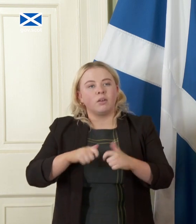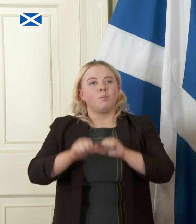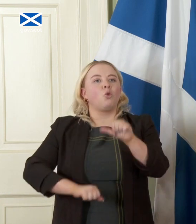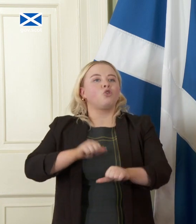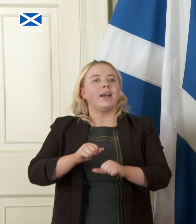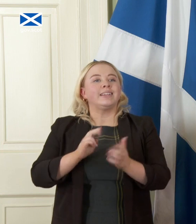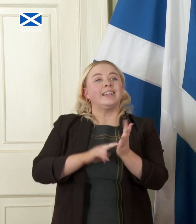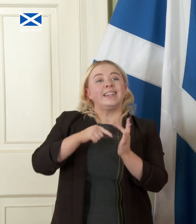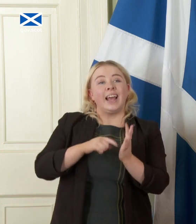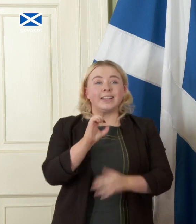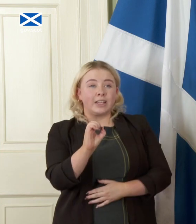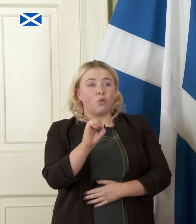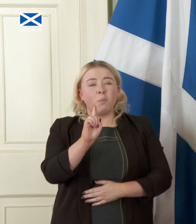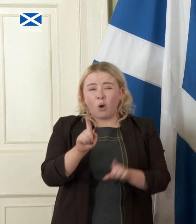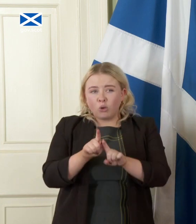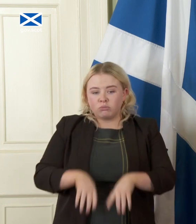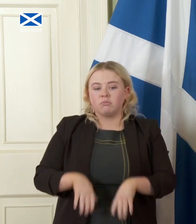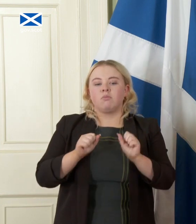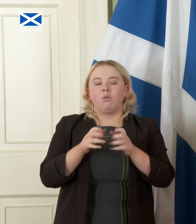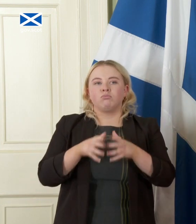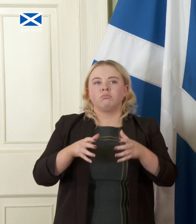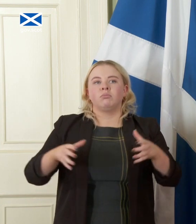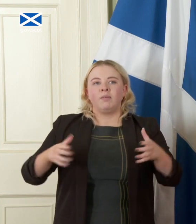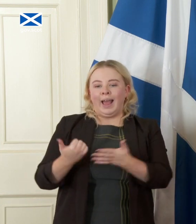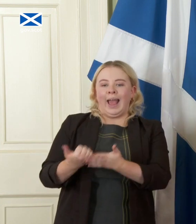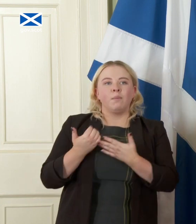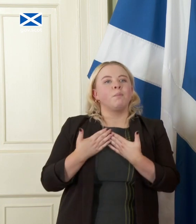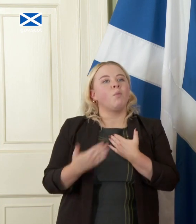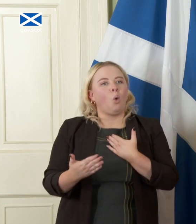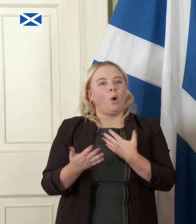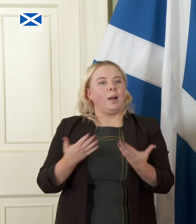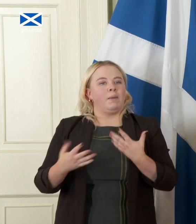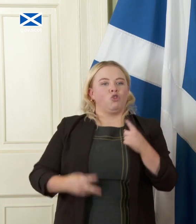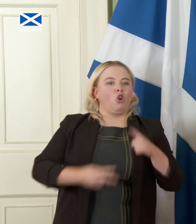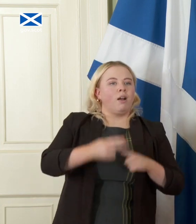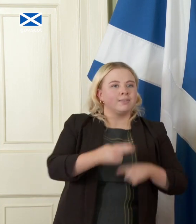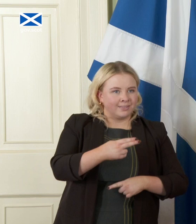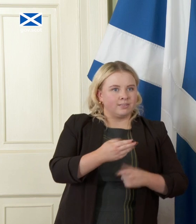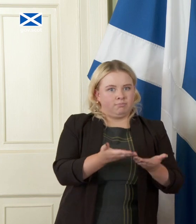we can kick-start the kind of growth that helps us much more than making cuts or increasing taxes would